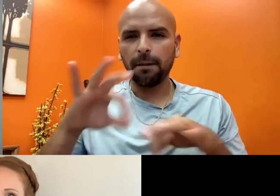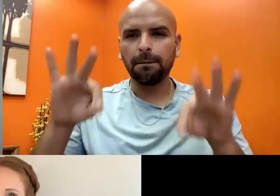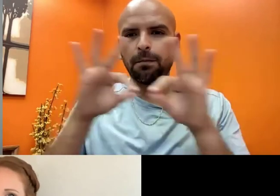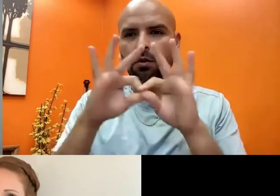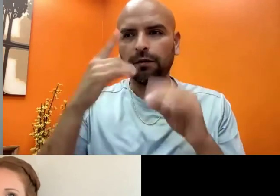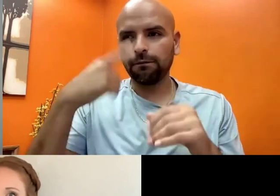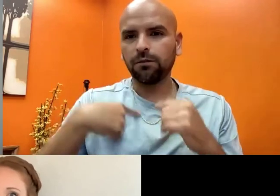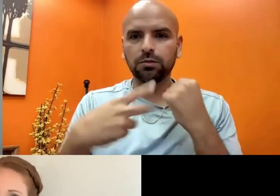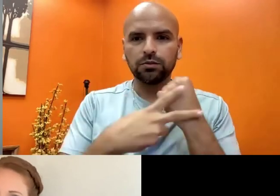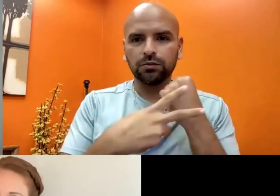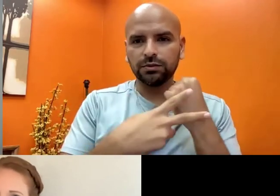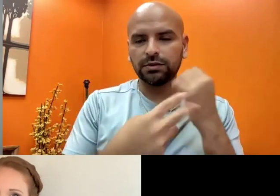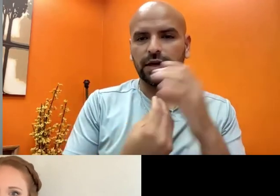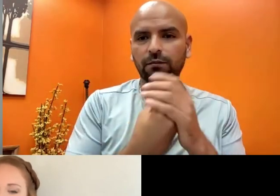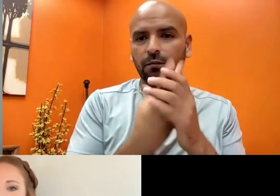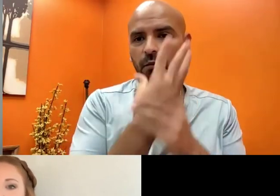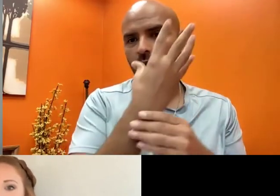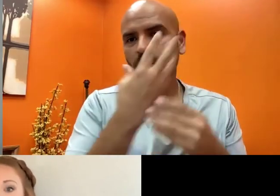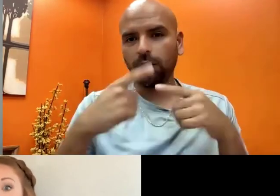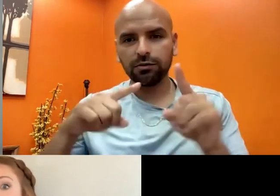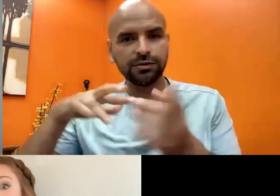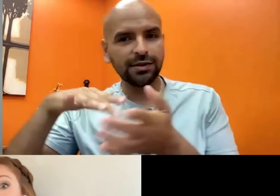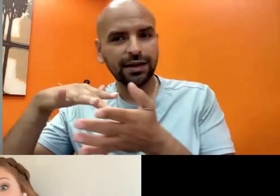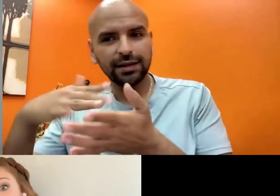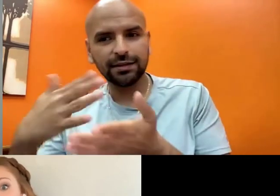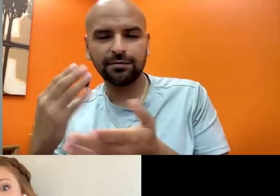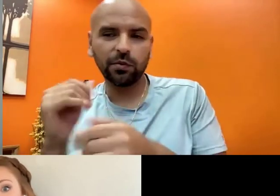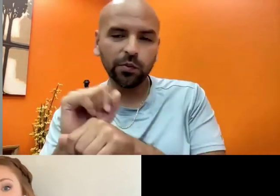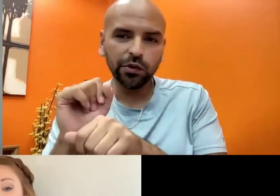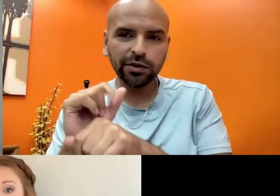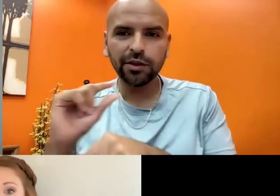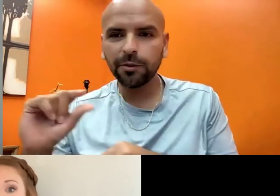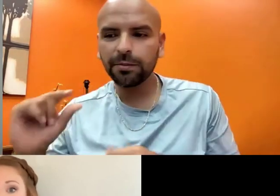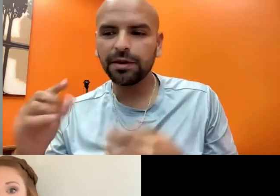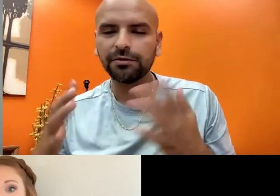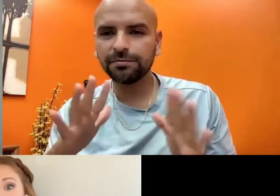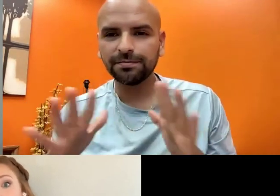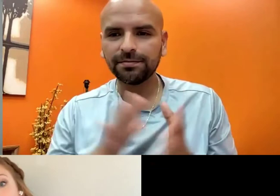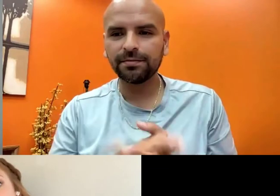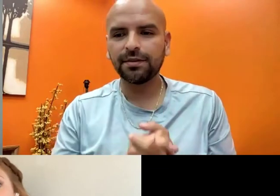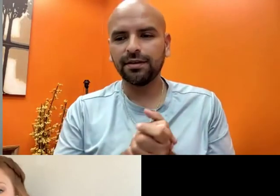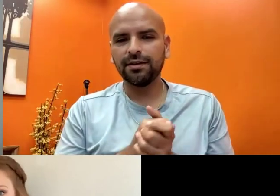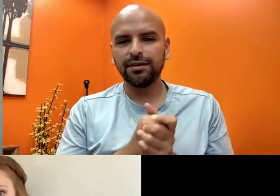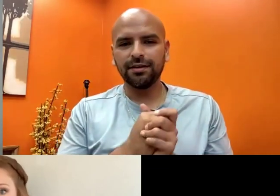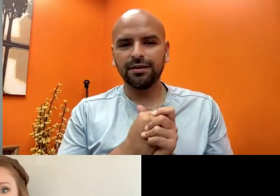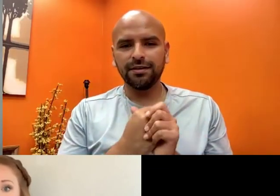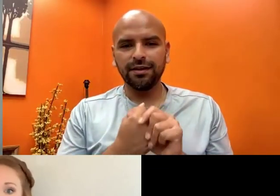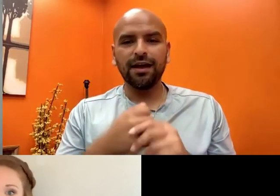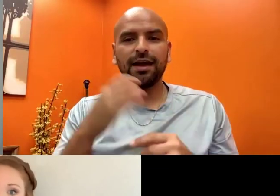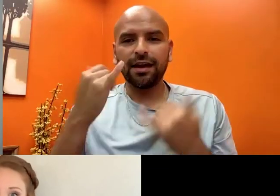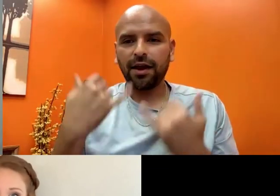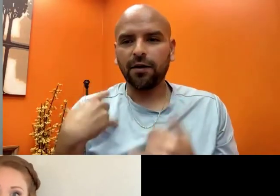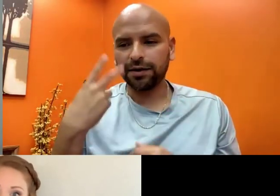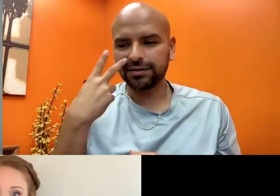as far as how I was able to use that and how important it was to be able to grow your savings while you're studying and you're in school.